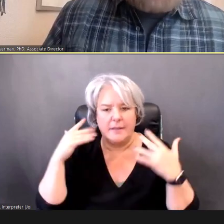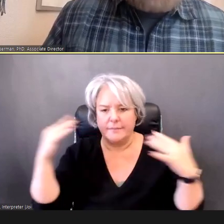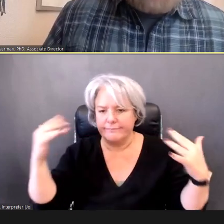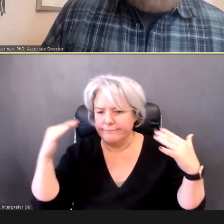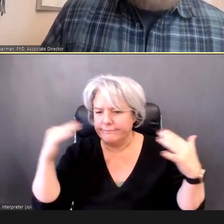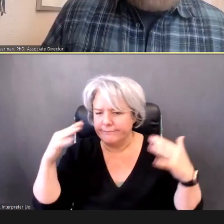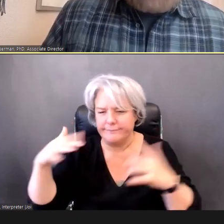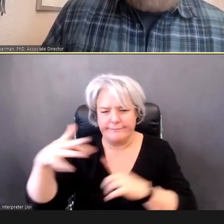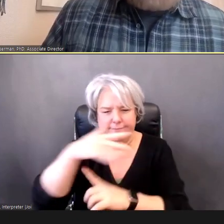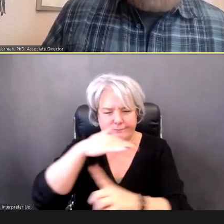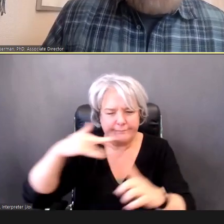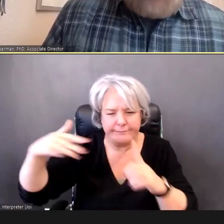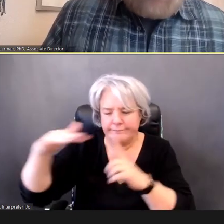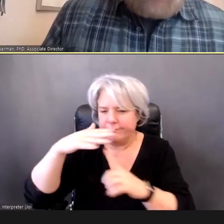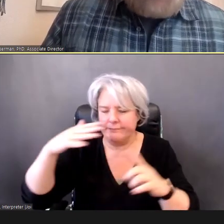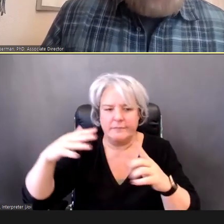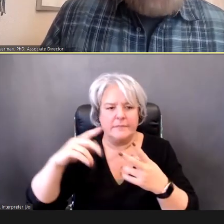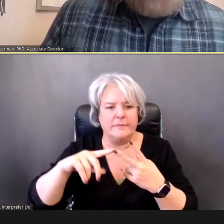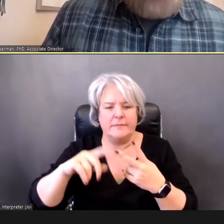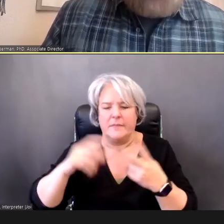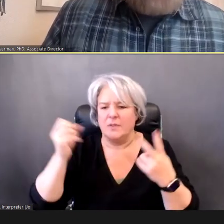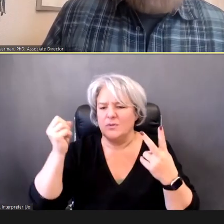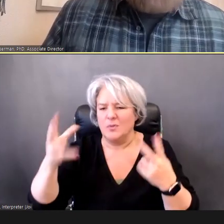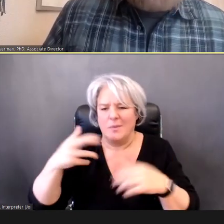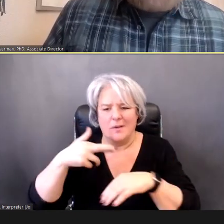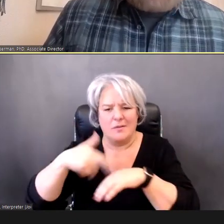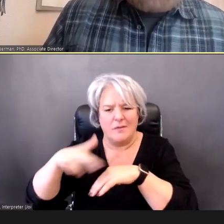And getting too many refers or too many error messages.